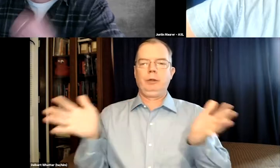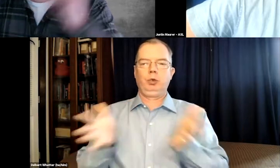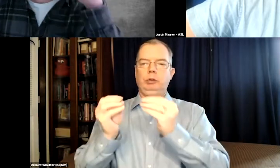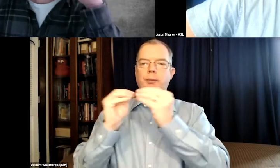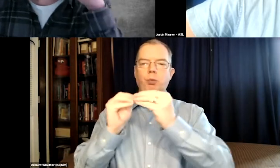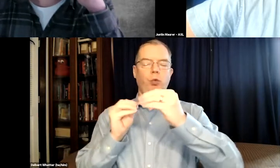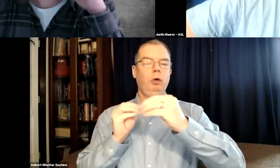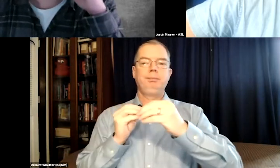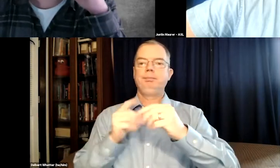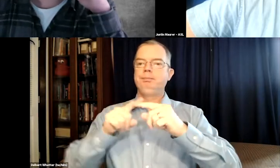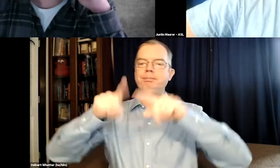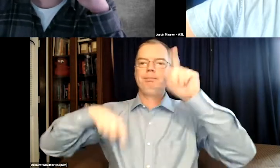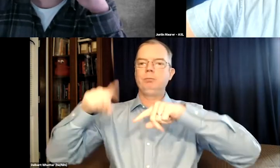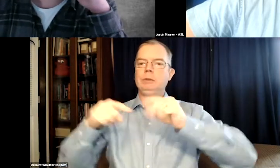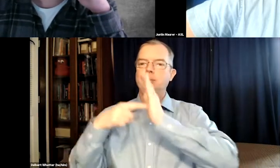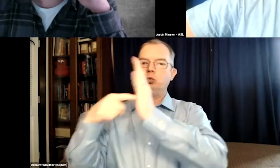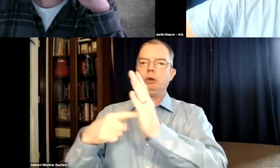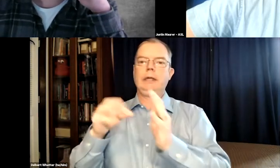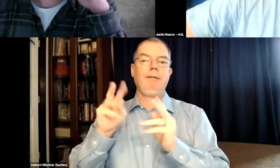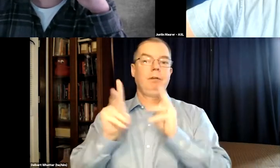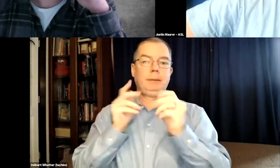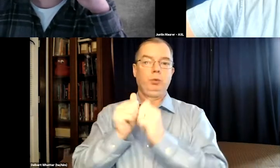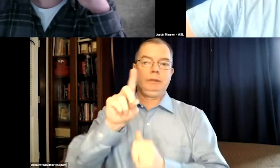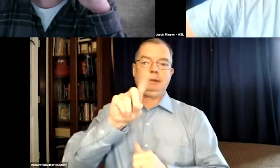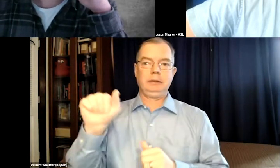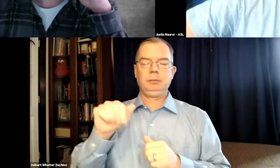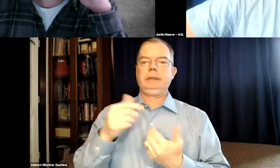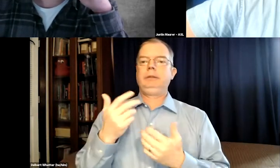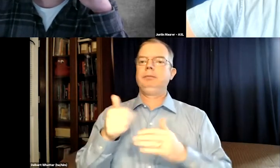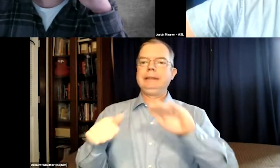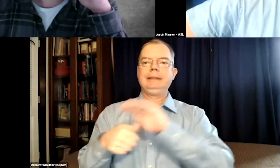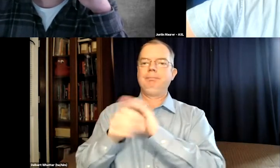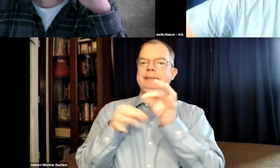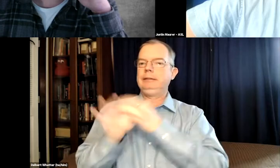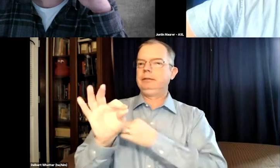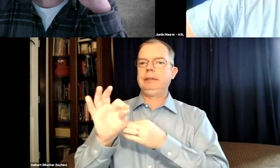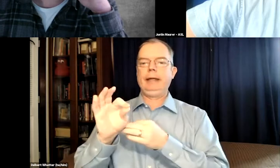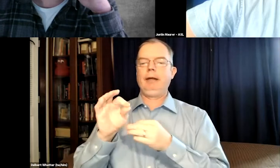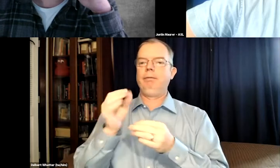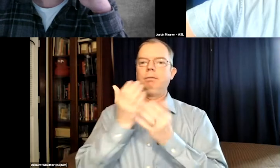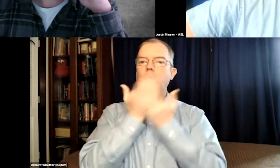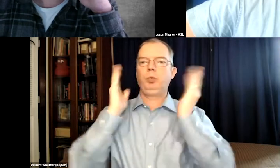And I've been working with Respect Ability to encourage more diverse representation of people with disabilities.